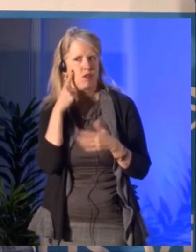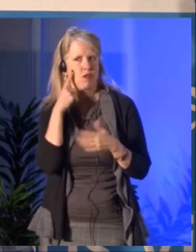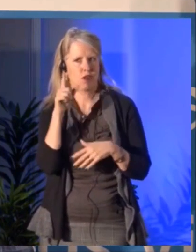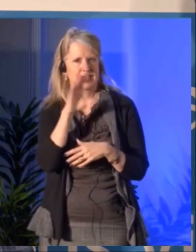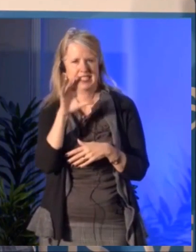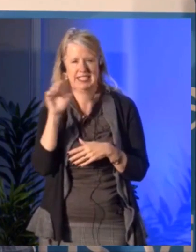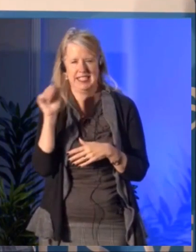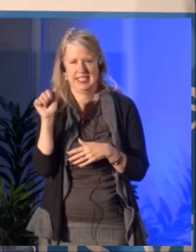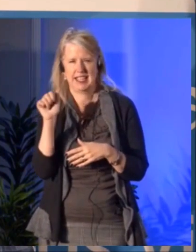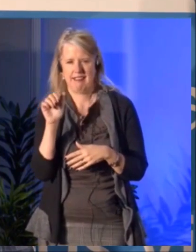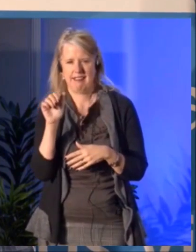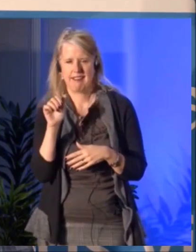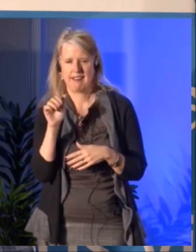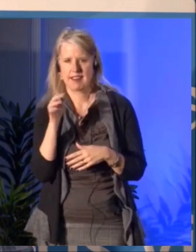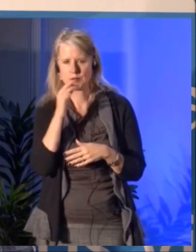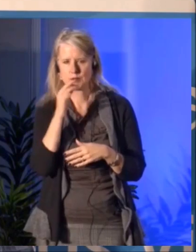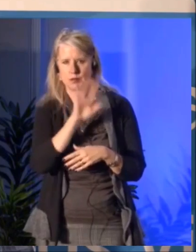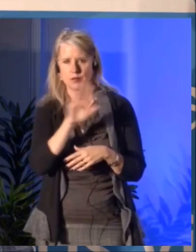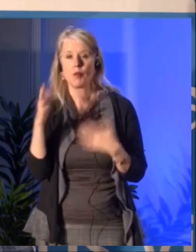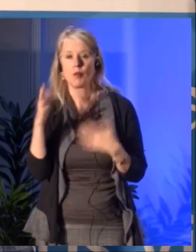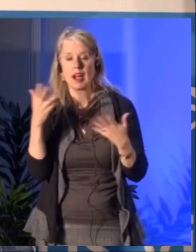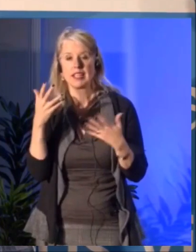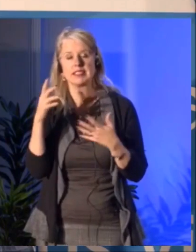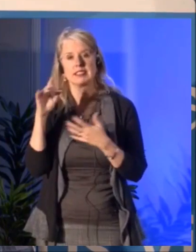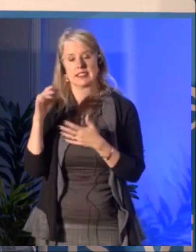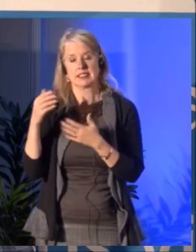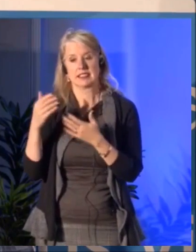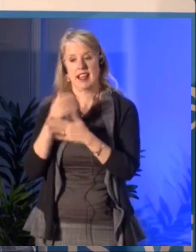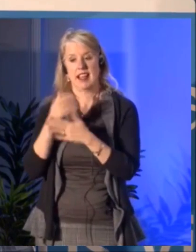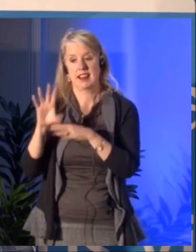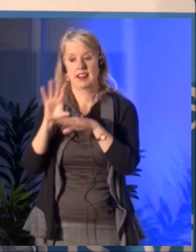that would be conclusive to say okay, we will put the money there.